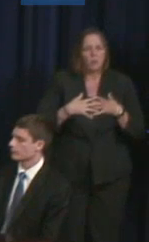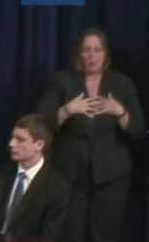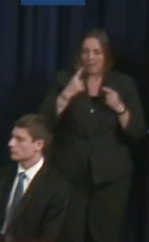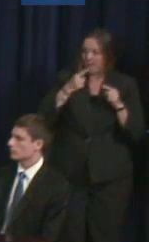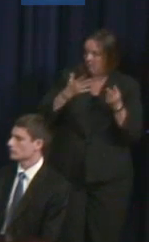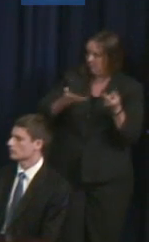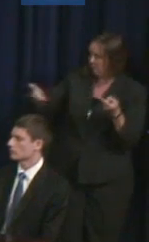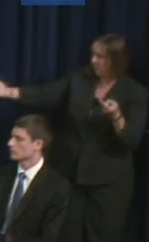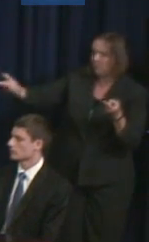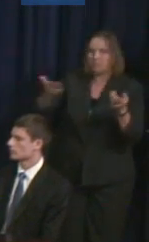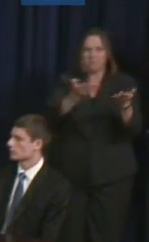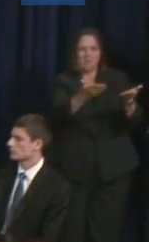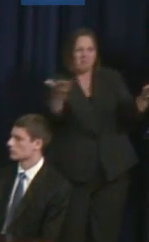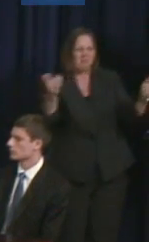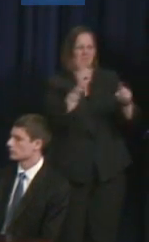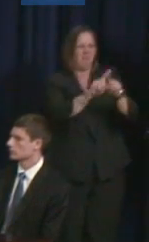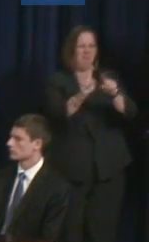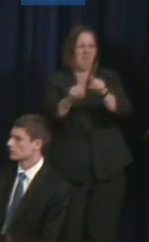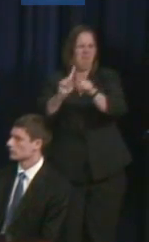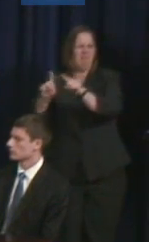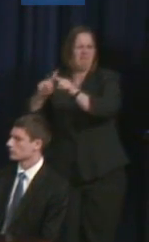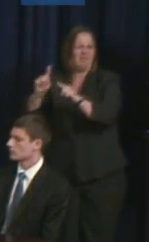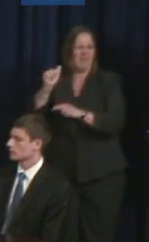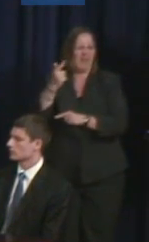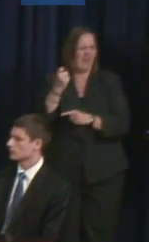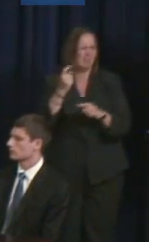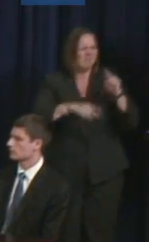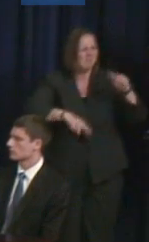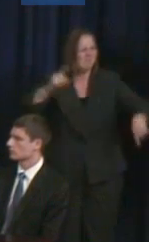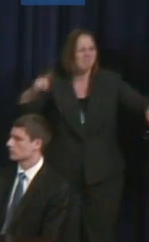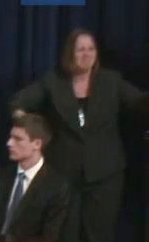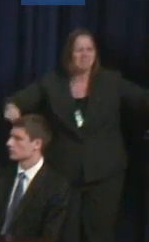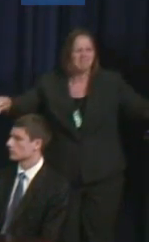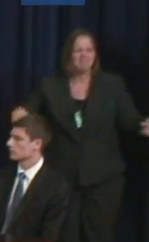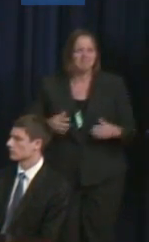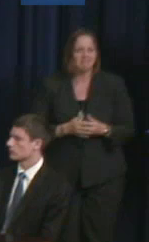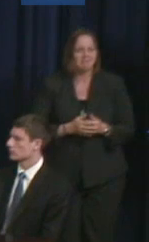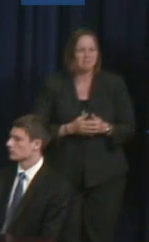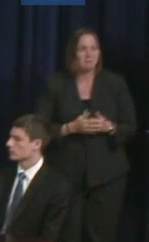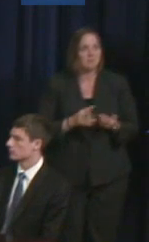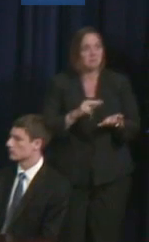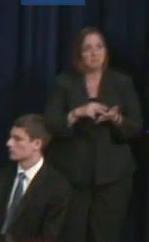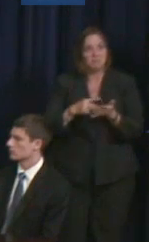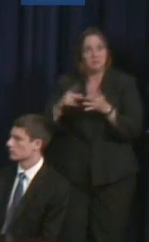as a disability rights movement I think it's important that we not look at those as older and